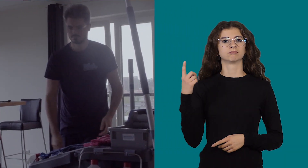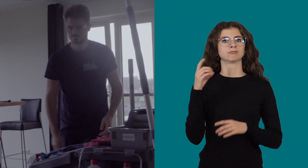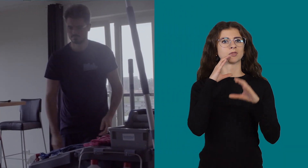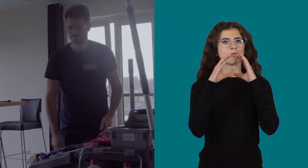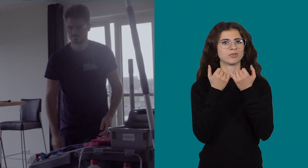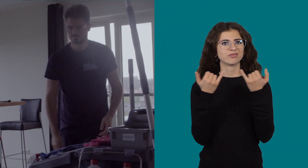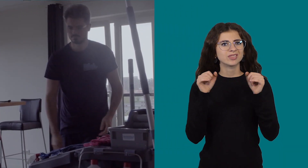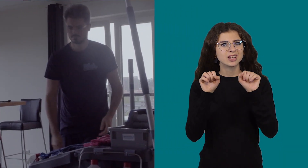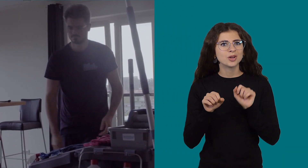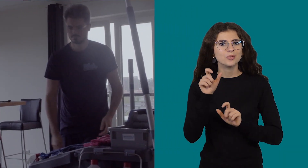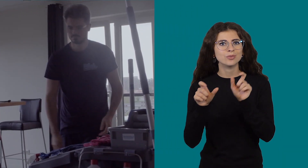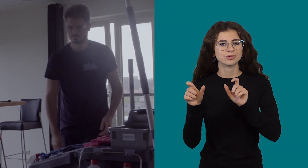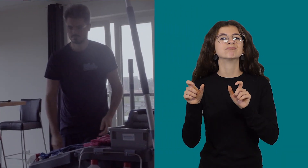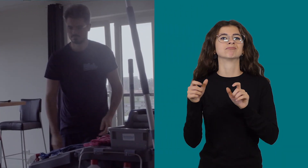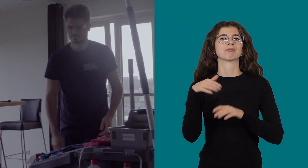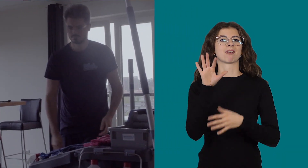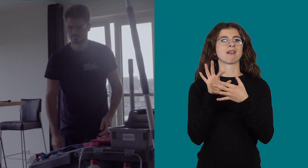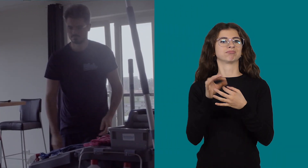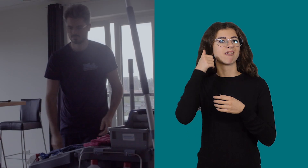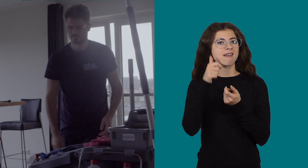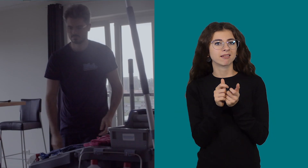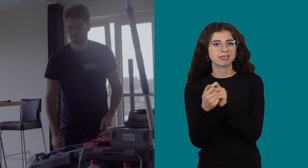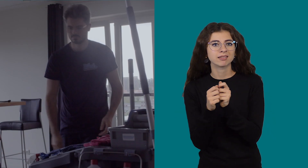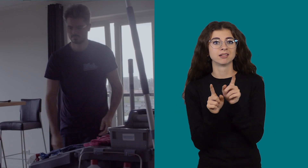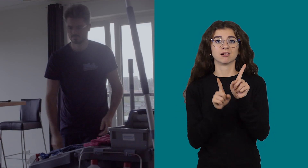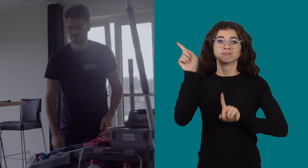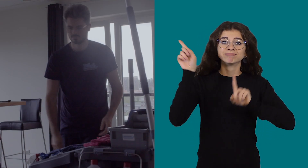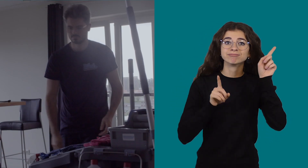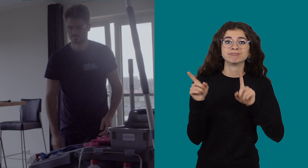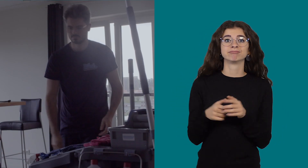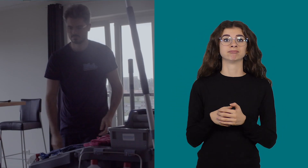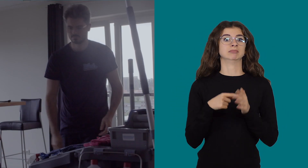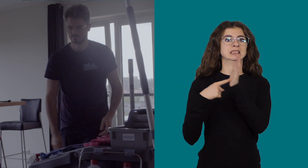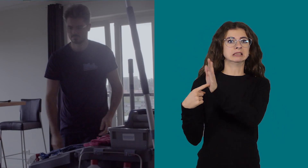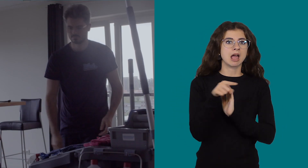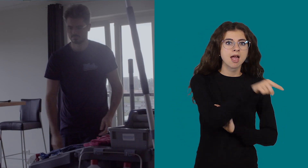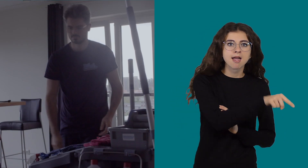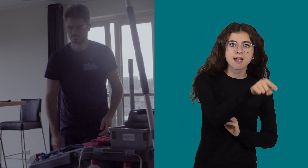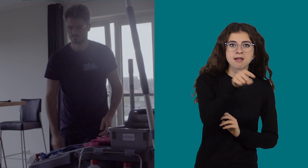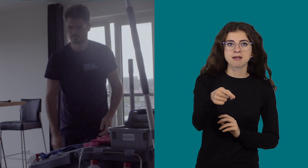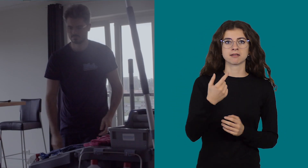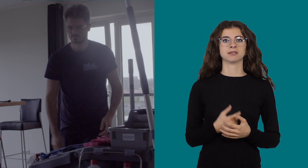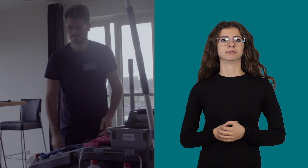Jordy communicates with the customers via mobile phone, gestures and by pointing out things.